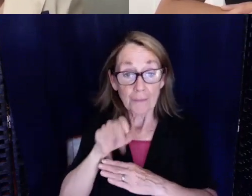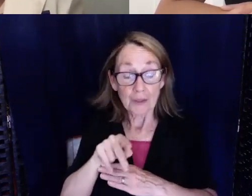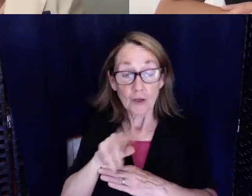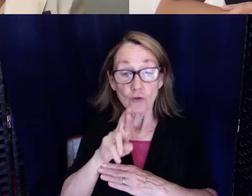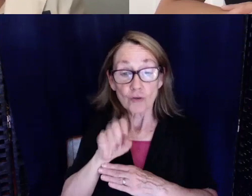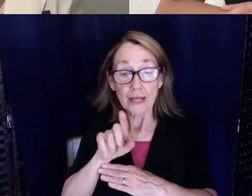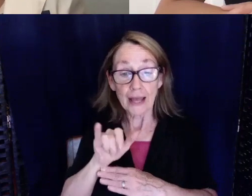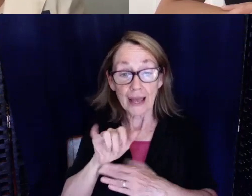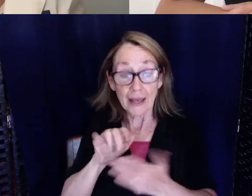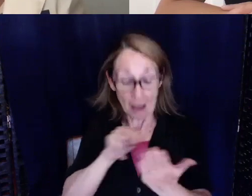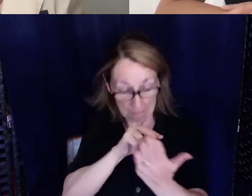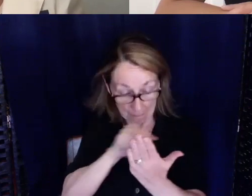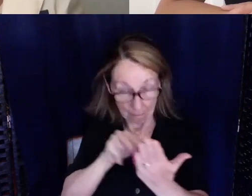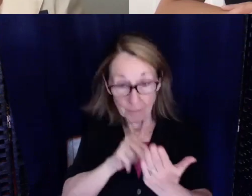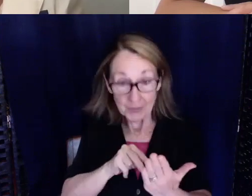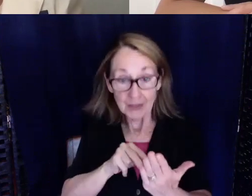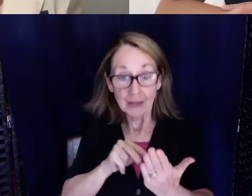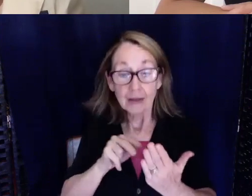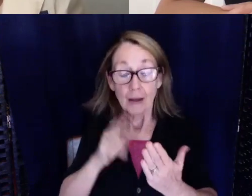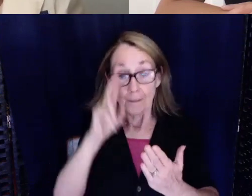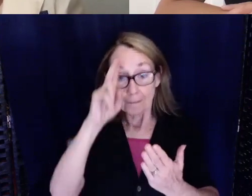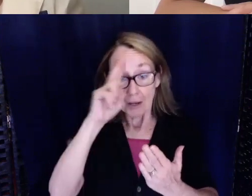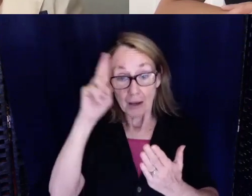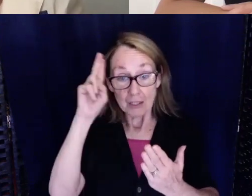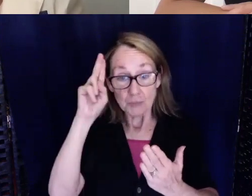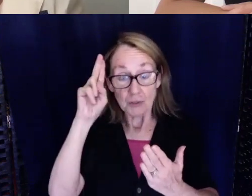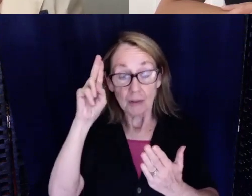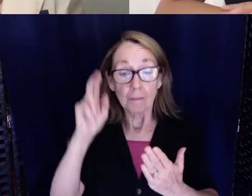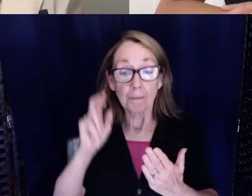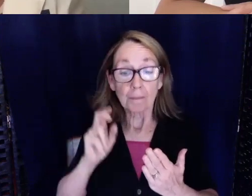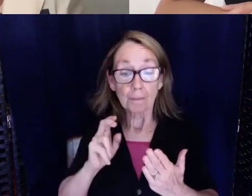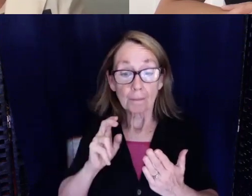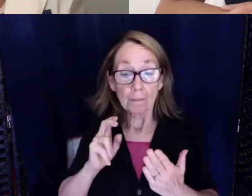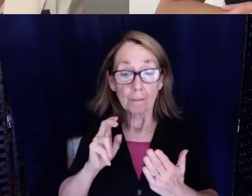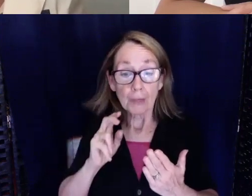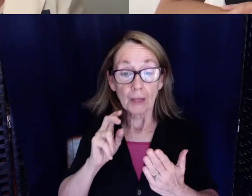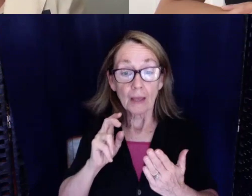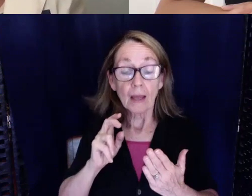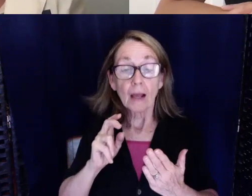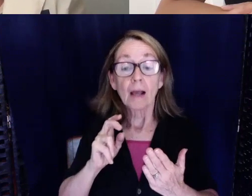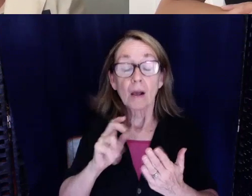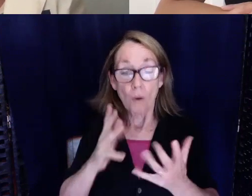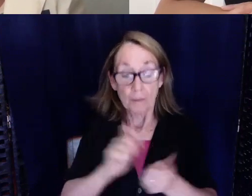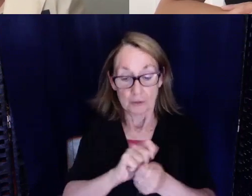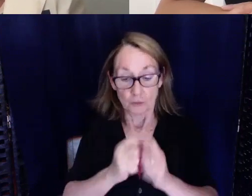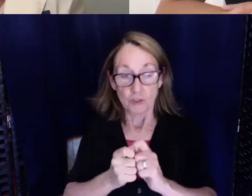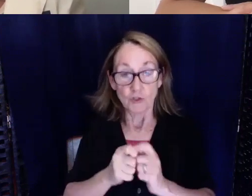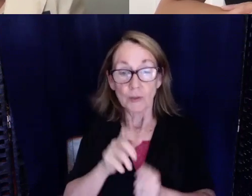And then my hospital actually switched to a text-based system so we can now text each other,